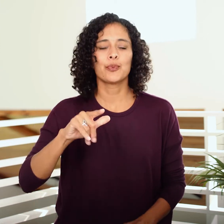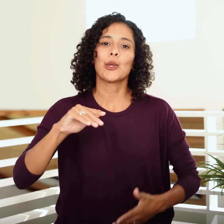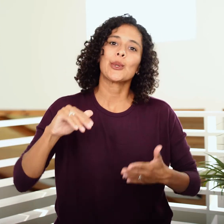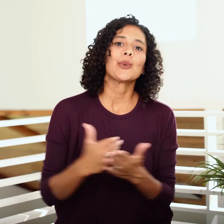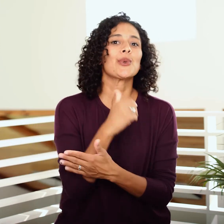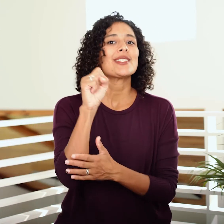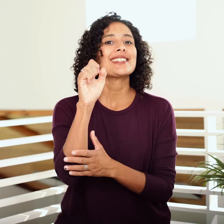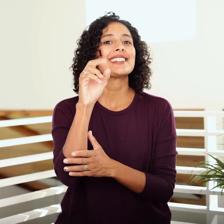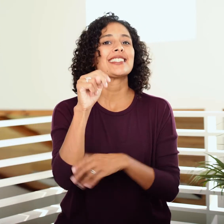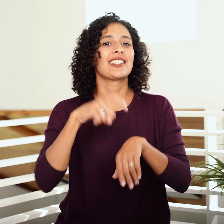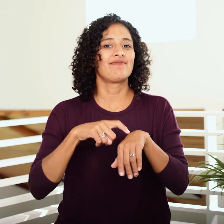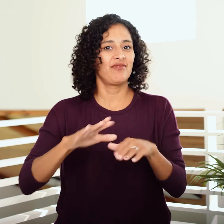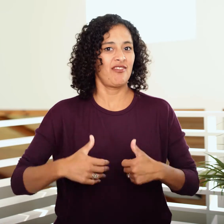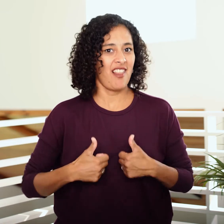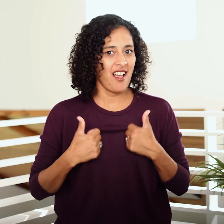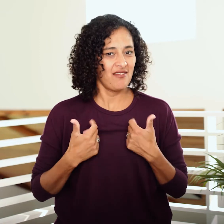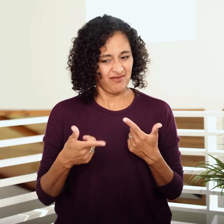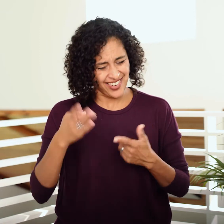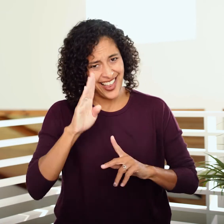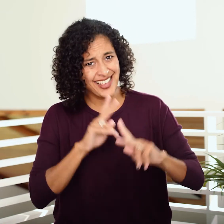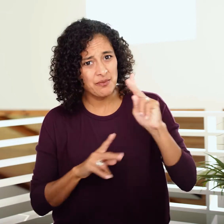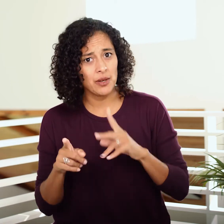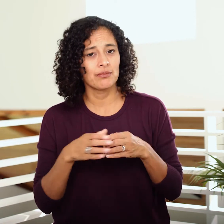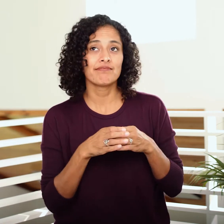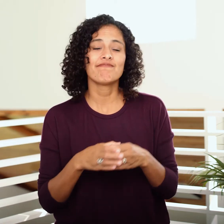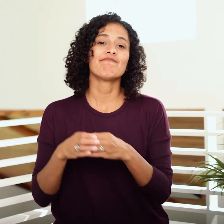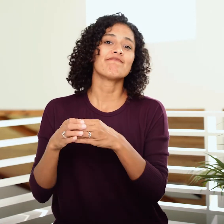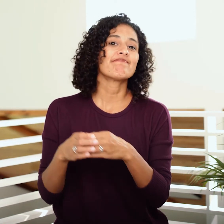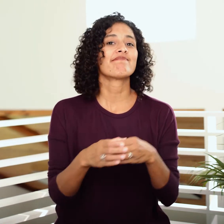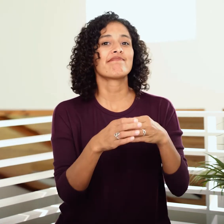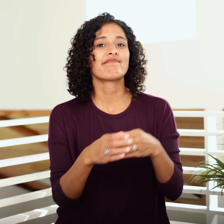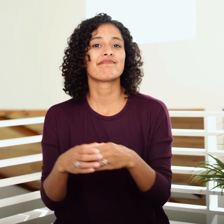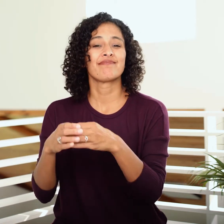then they begin a new season in their lives as God’s people: moving through the wilderness.